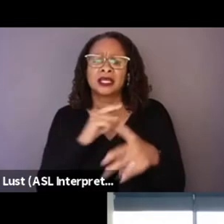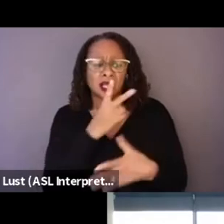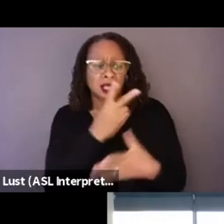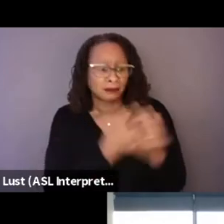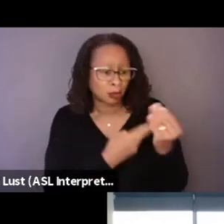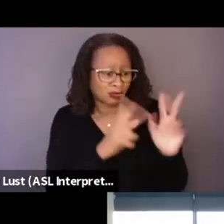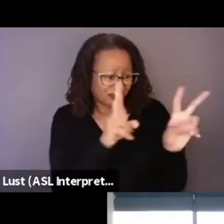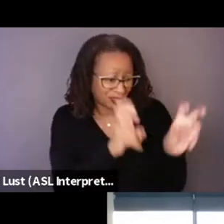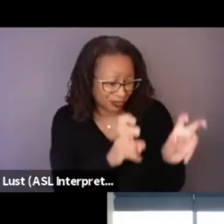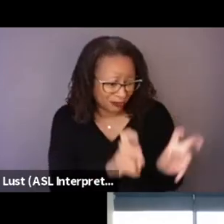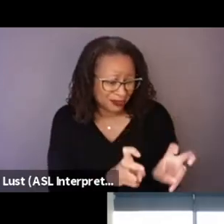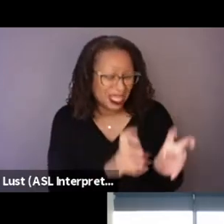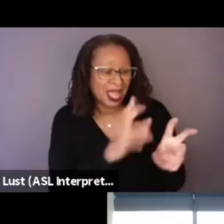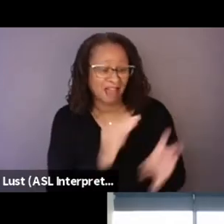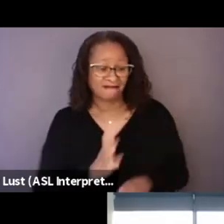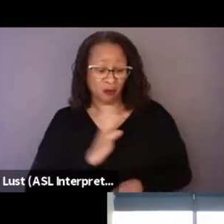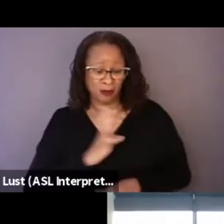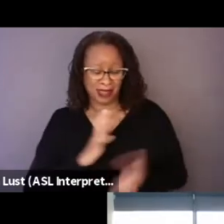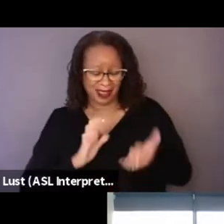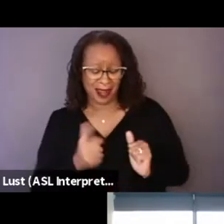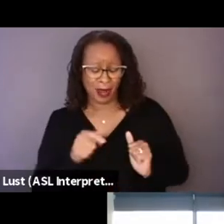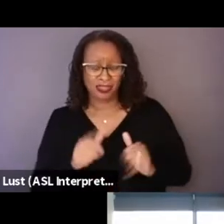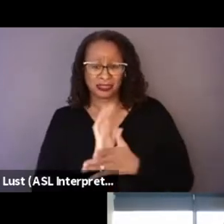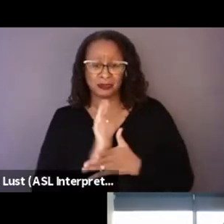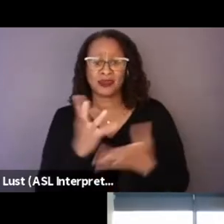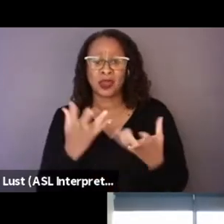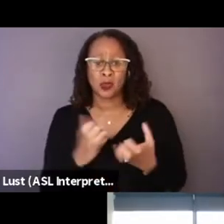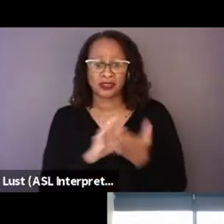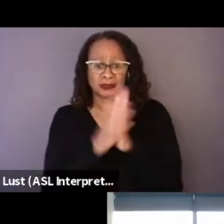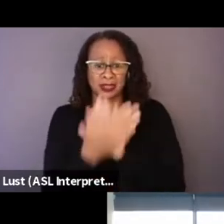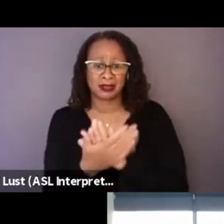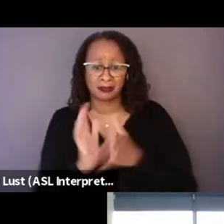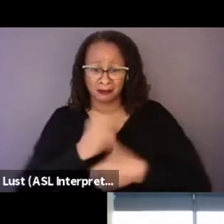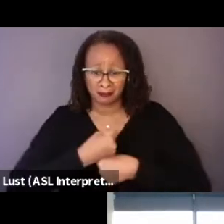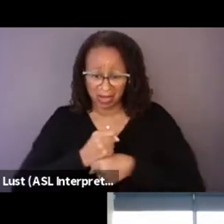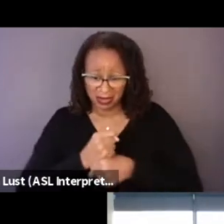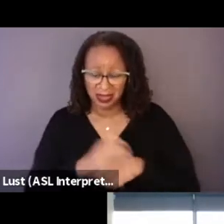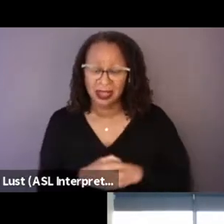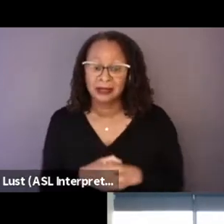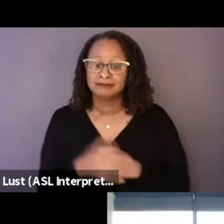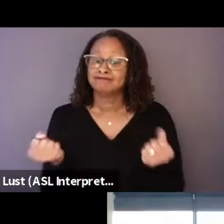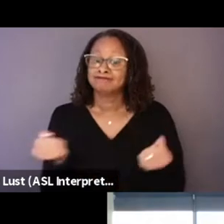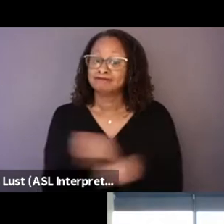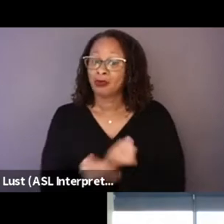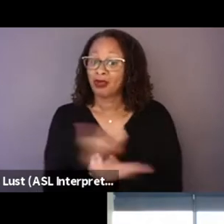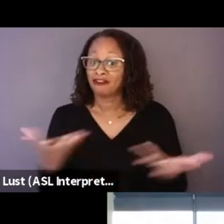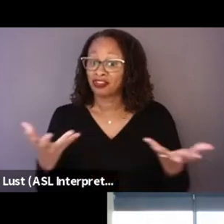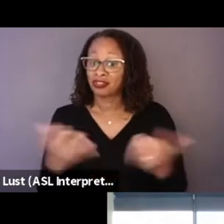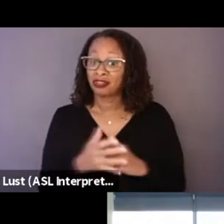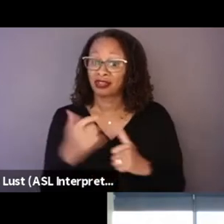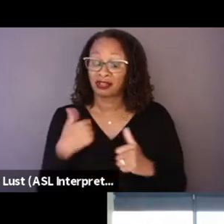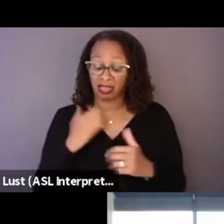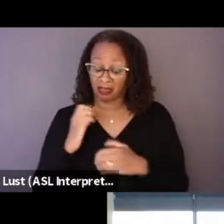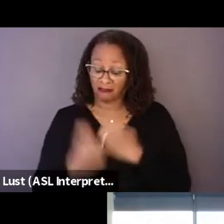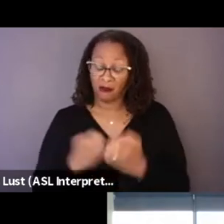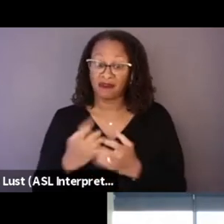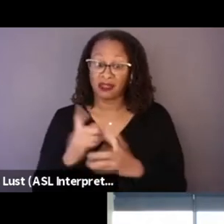and formally, like how this movie wants to get made and everything that evolved were solutions